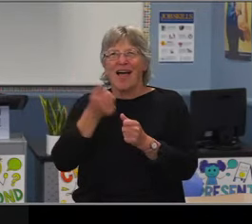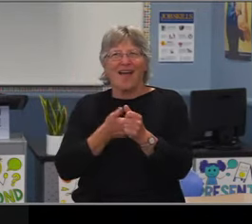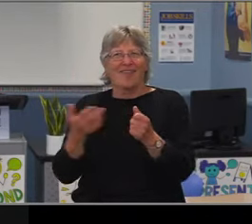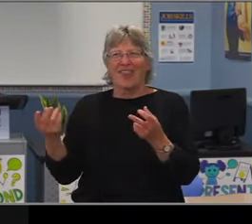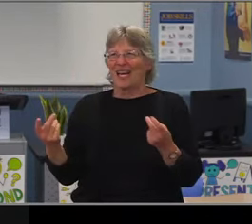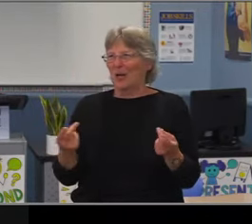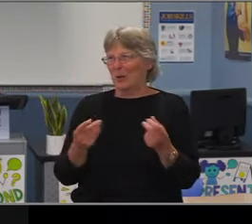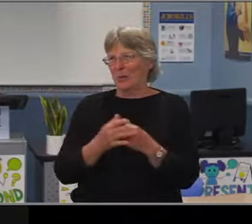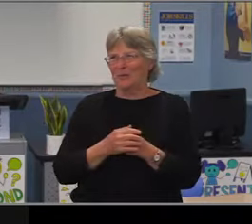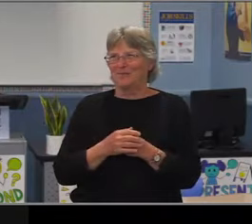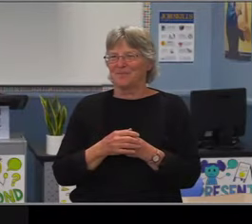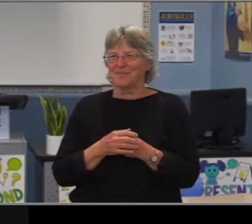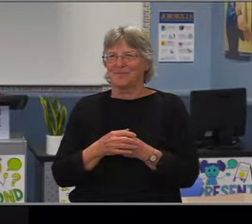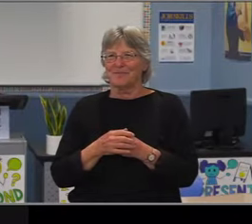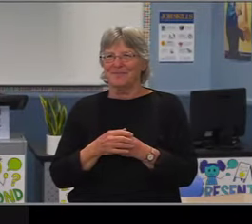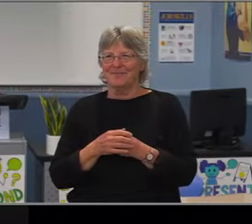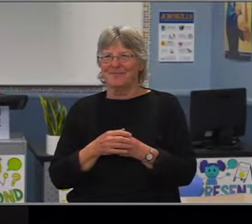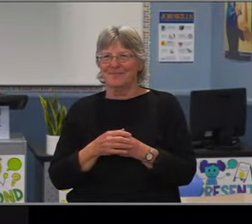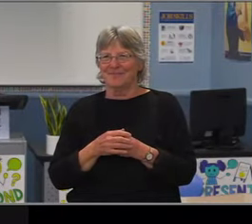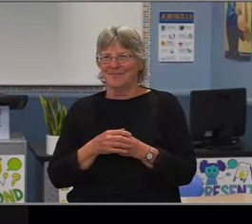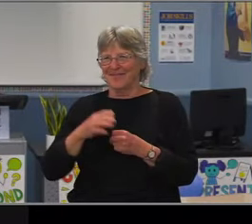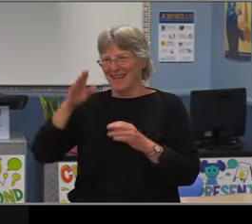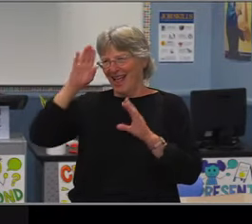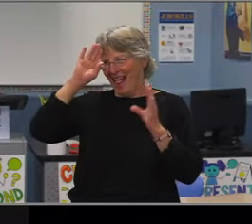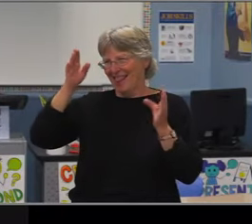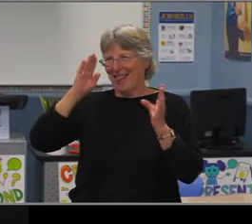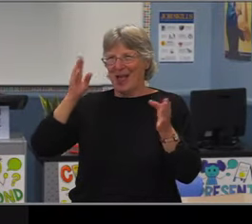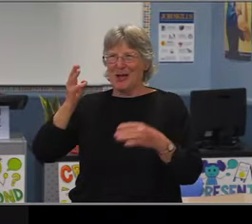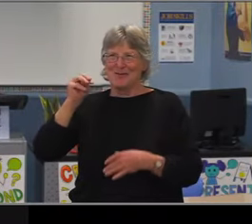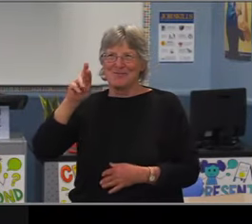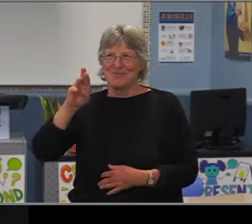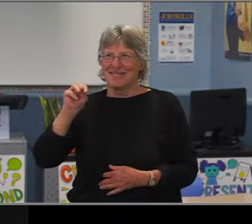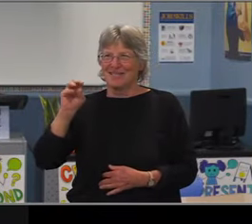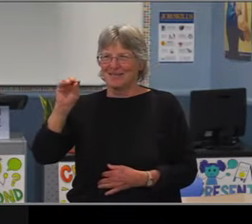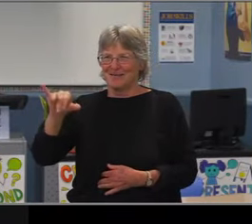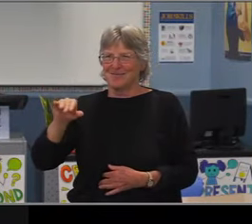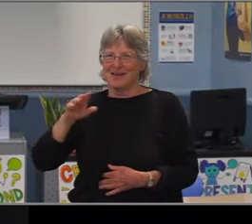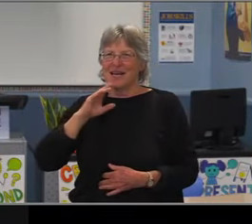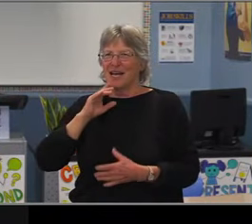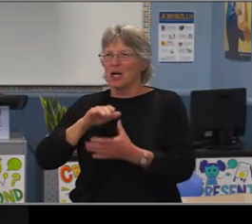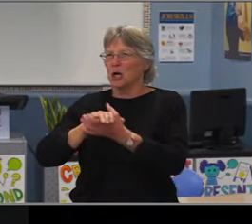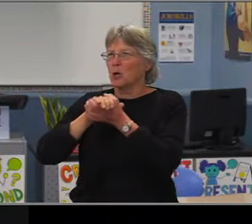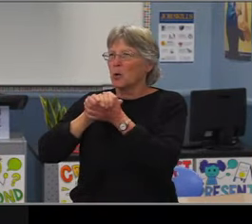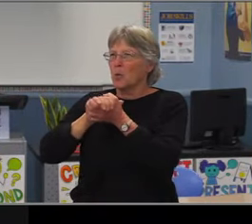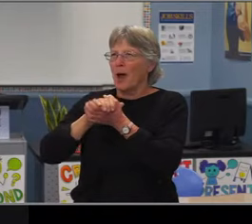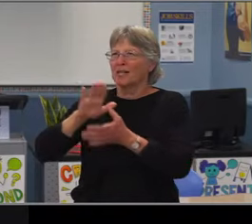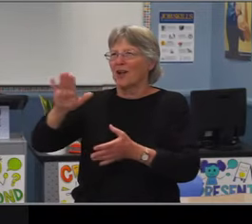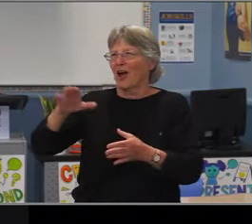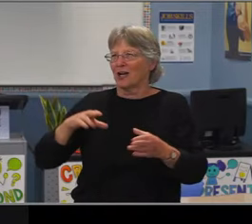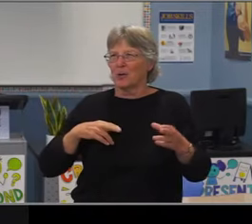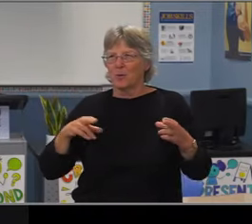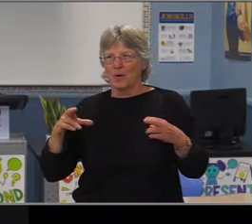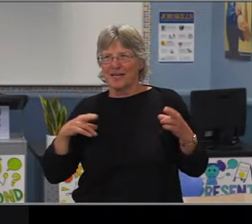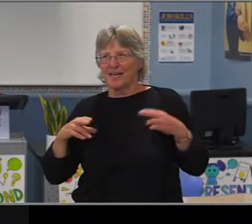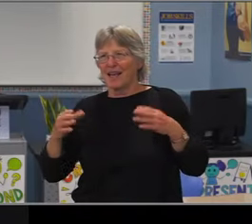this morning of participating in a meeting of the California Collaborative, which is something that our district has participated in